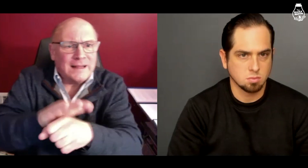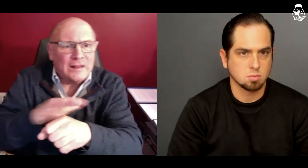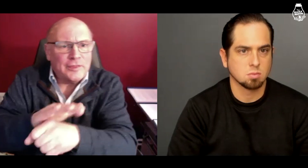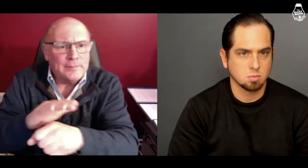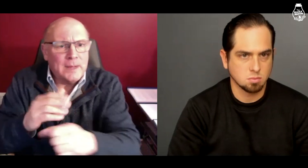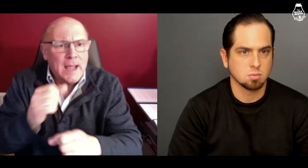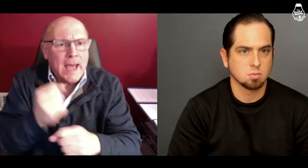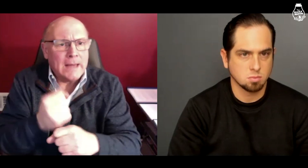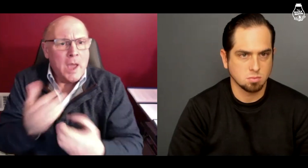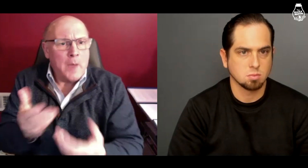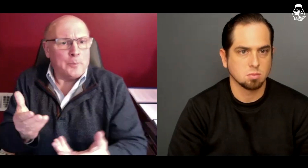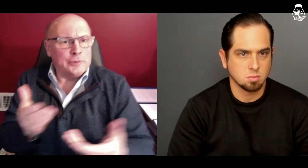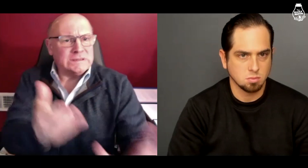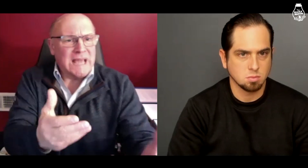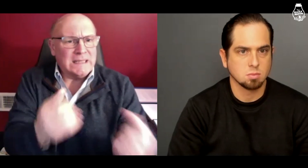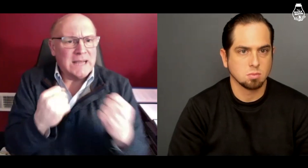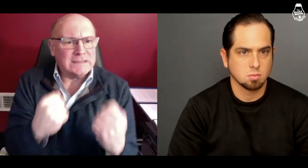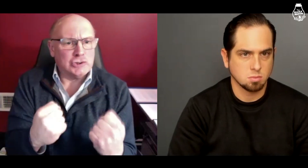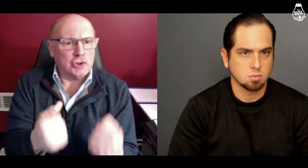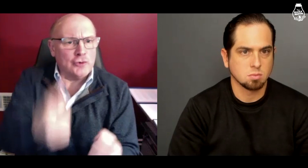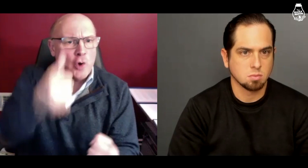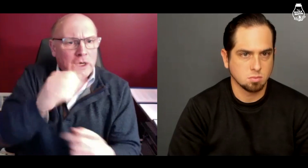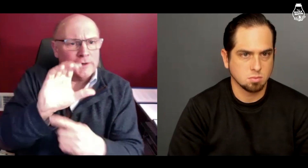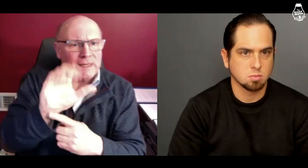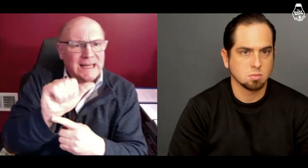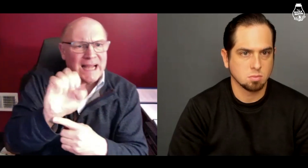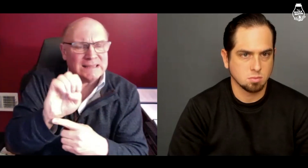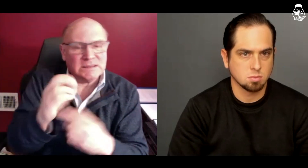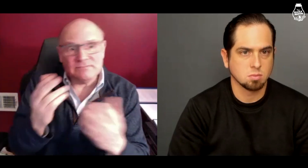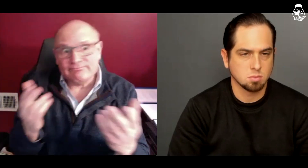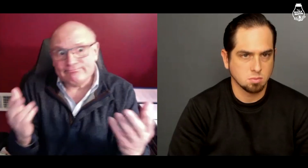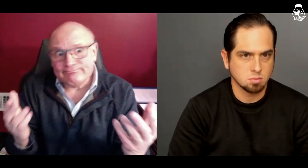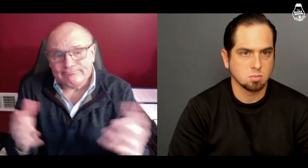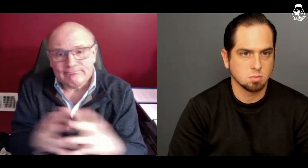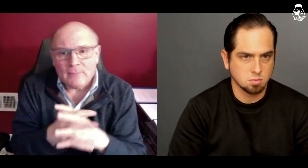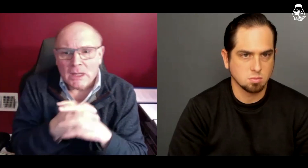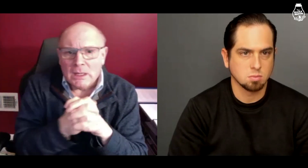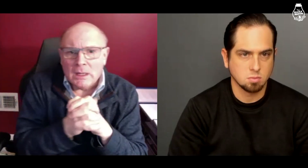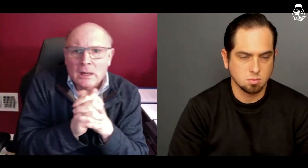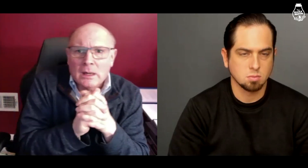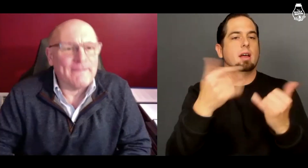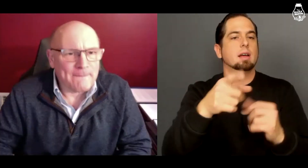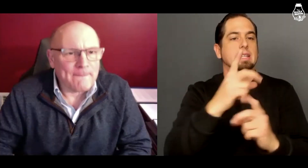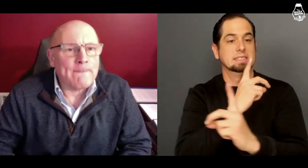that you can fill to present a stronger case.